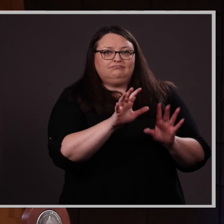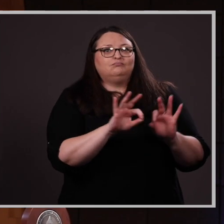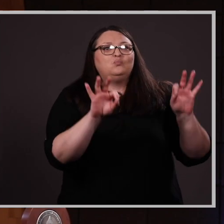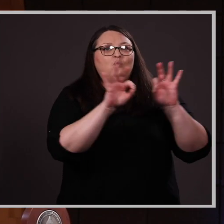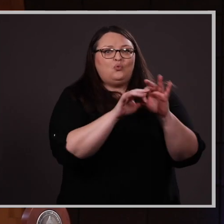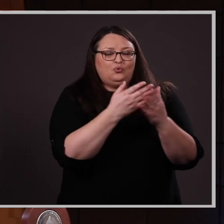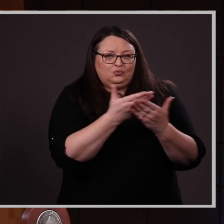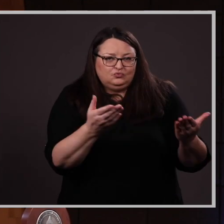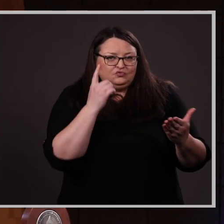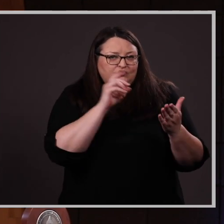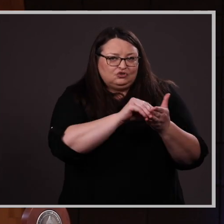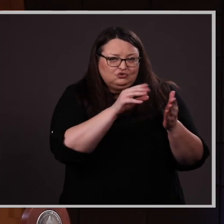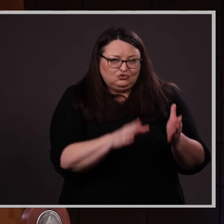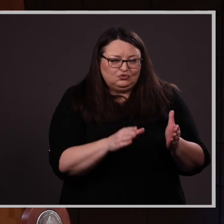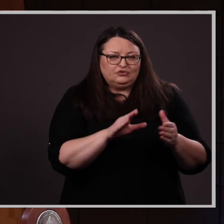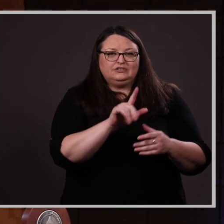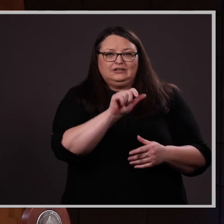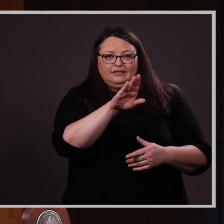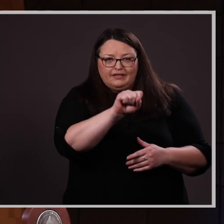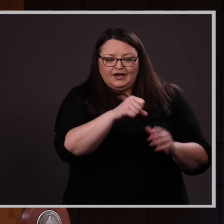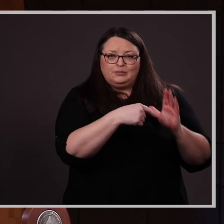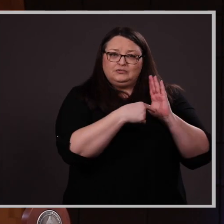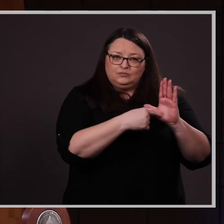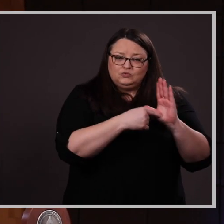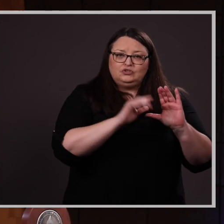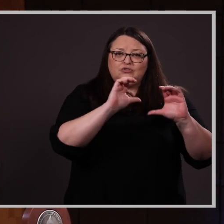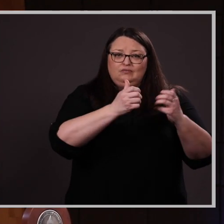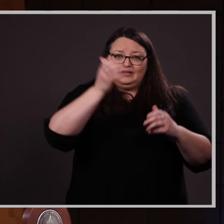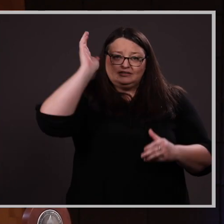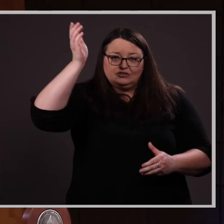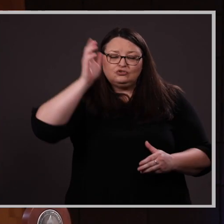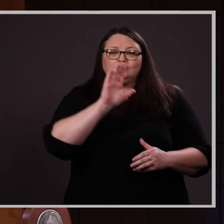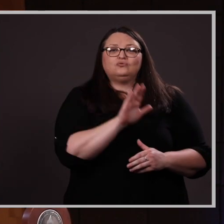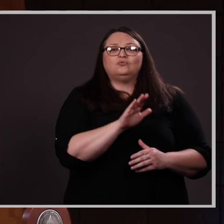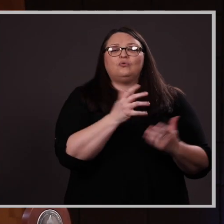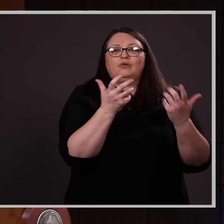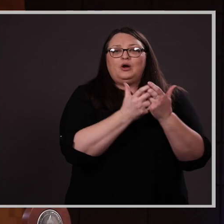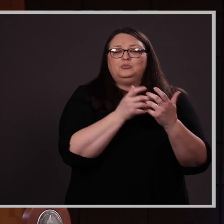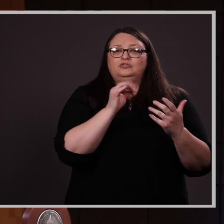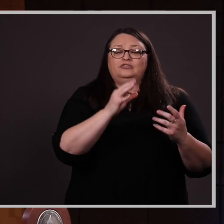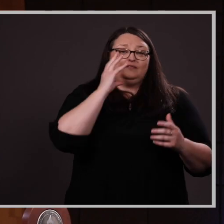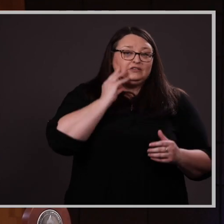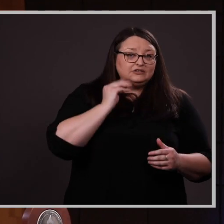labs, demonstrations, and give class lectures, Her combination of experience in different